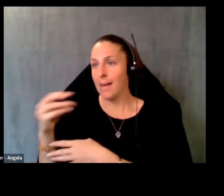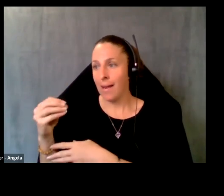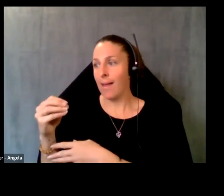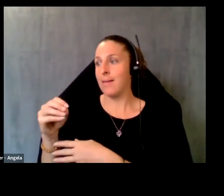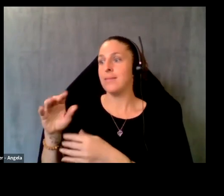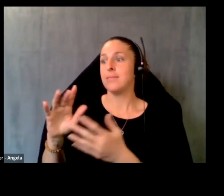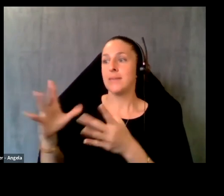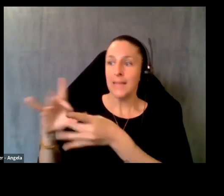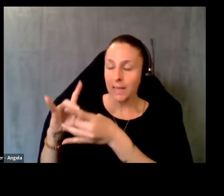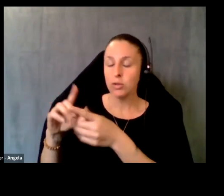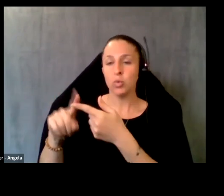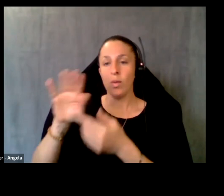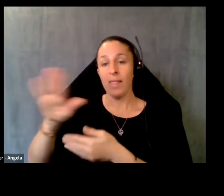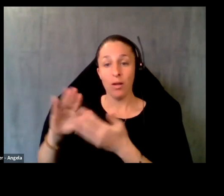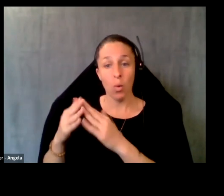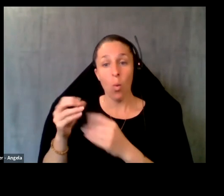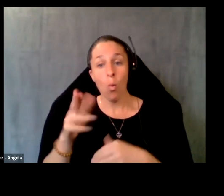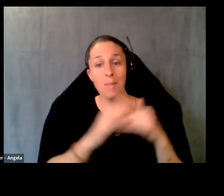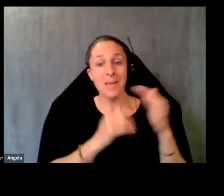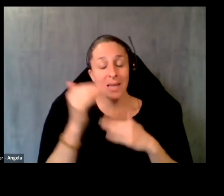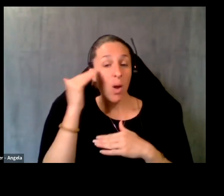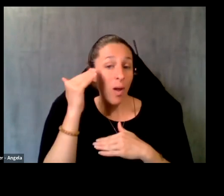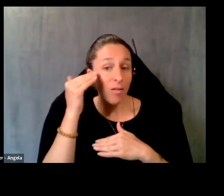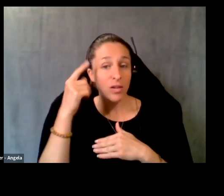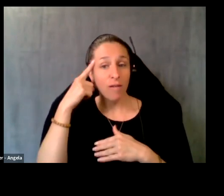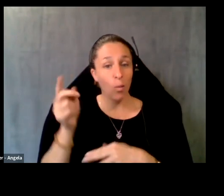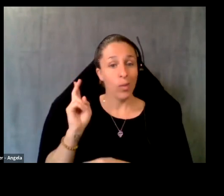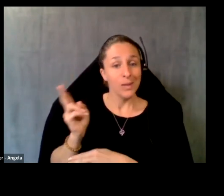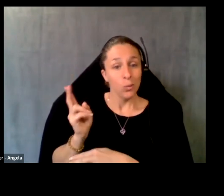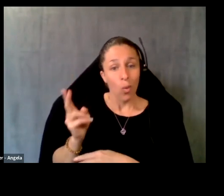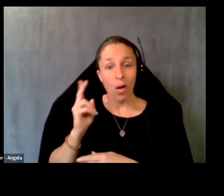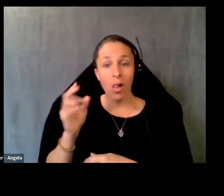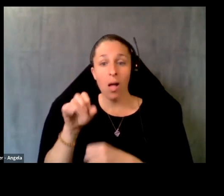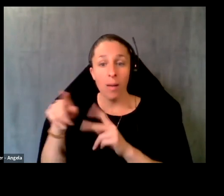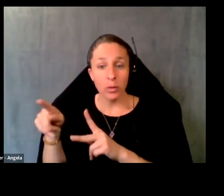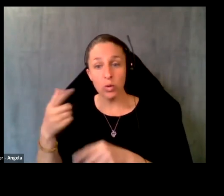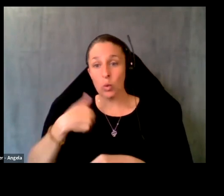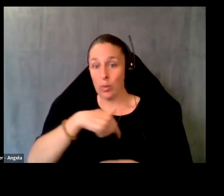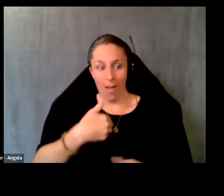serve or building awareness for the historical opportunities that we have in front of us to